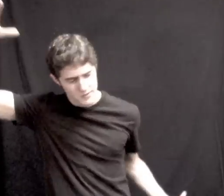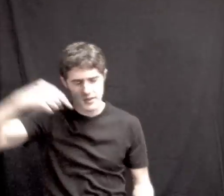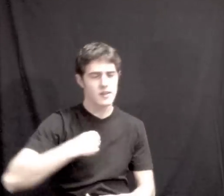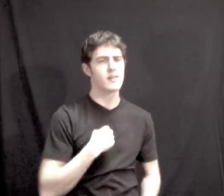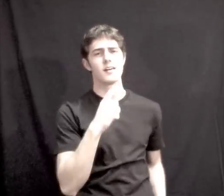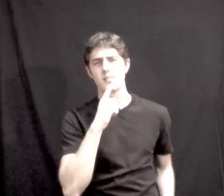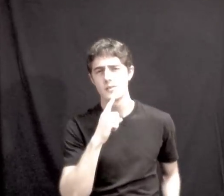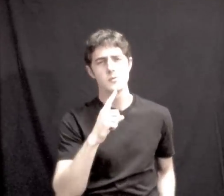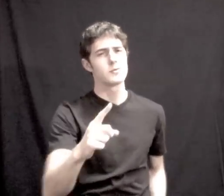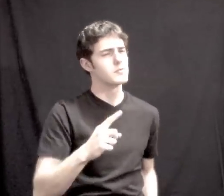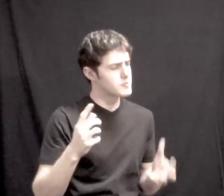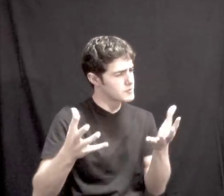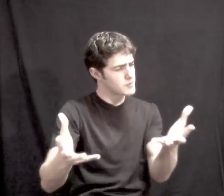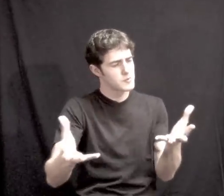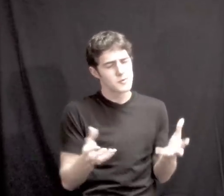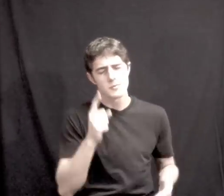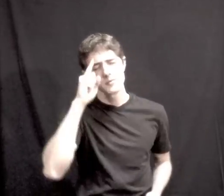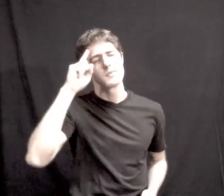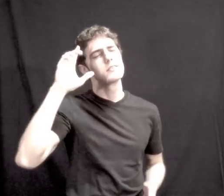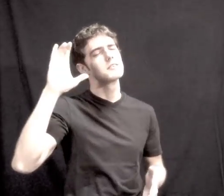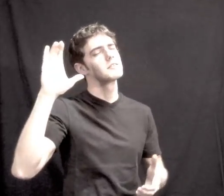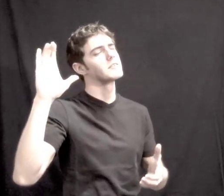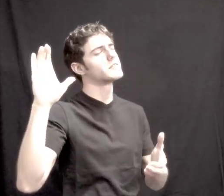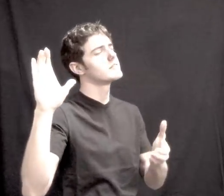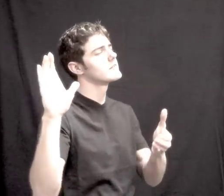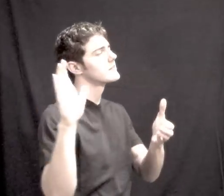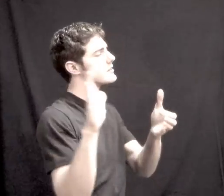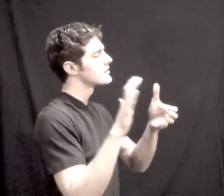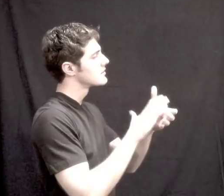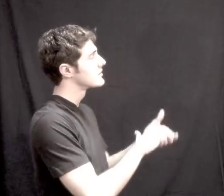I'd like to make myself believe I REALLY WANT BELIEVE